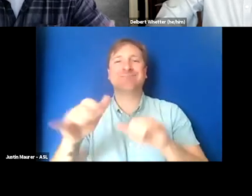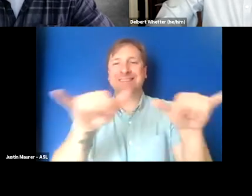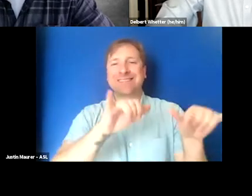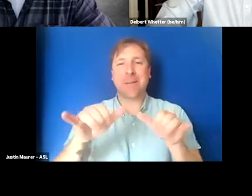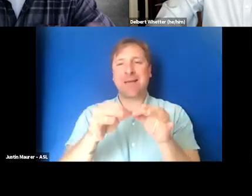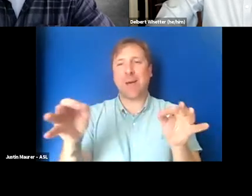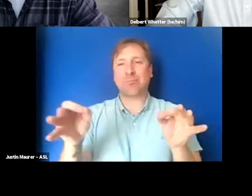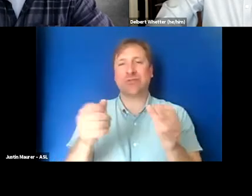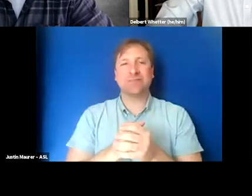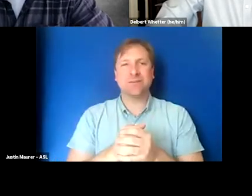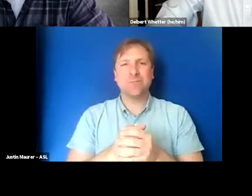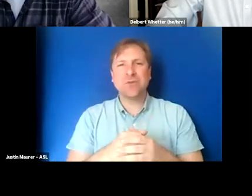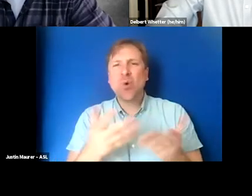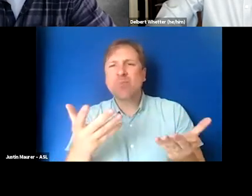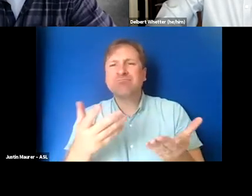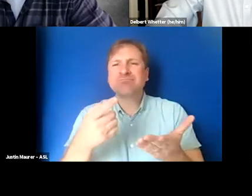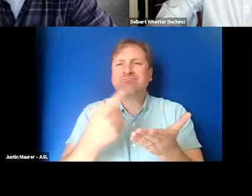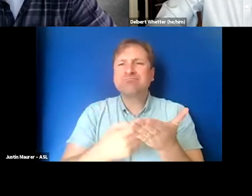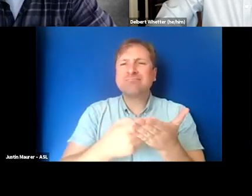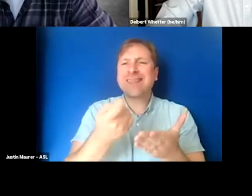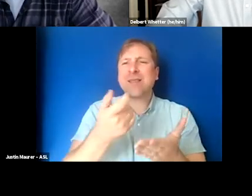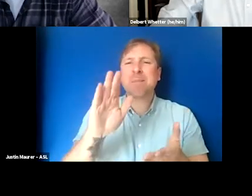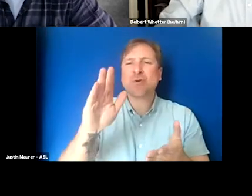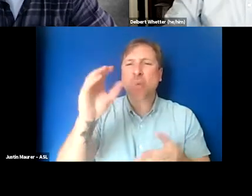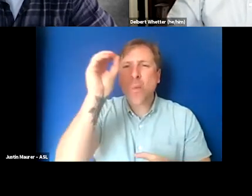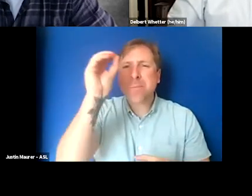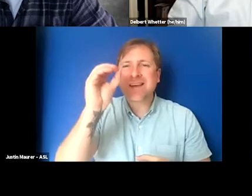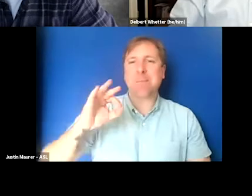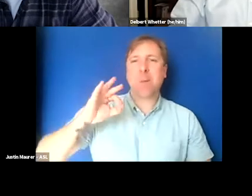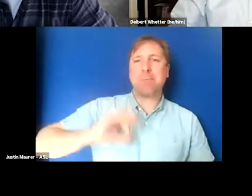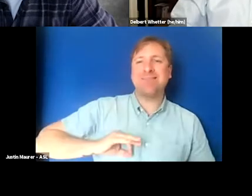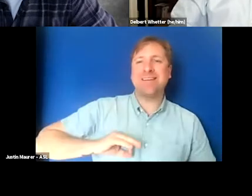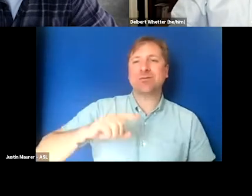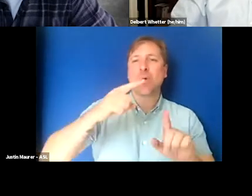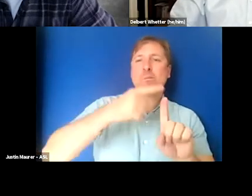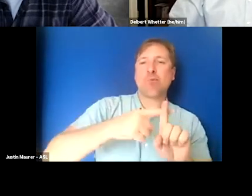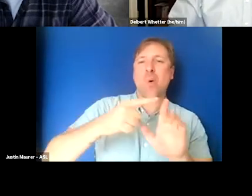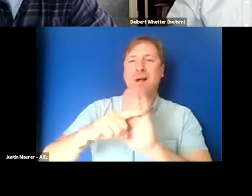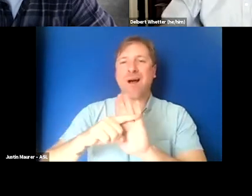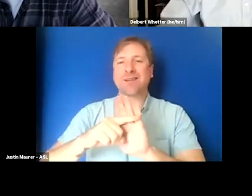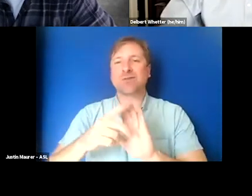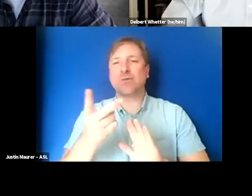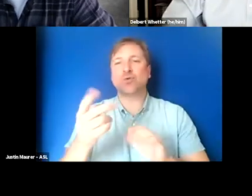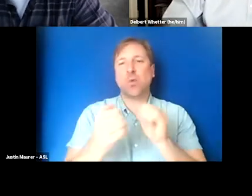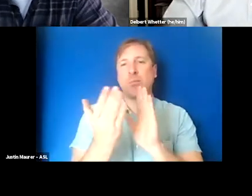Talk to our participants a little bit about your thoughts about the benefits or drawbacks of either one of those approaches.